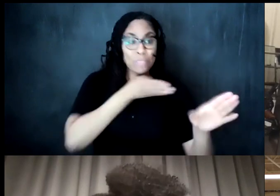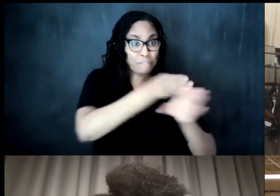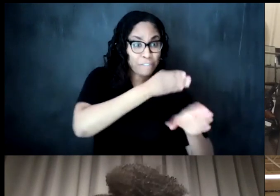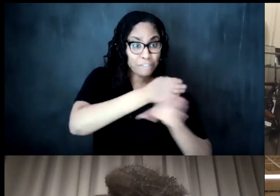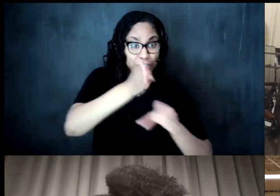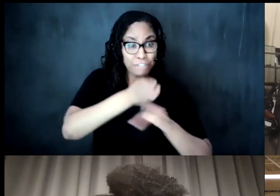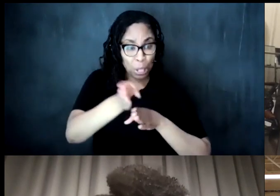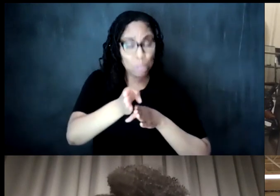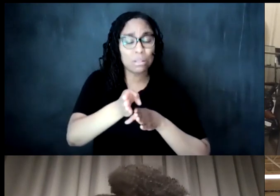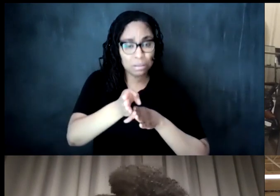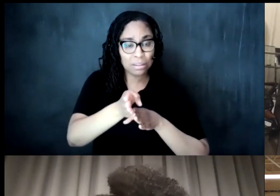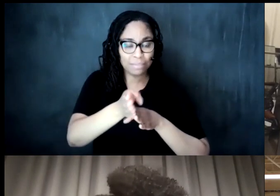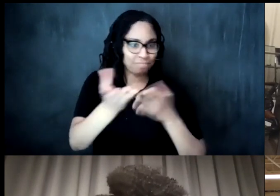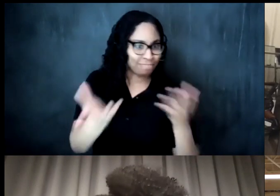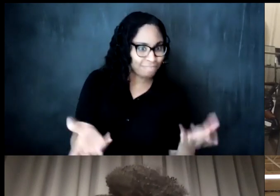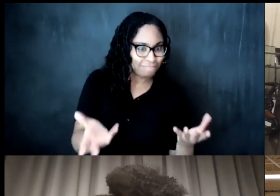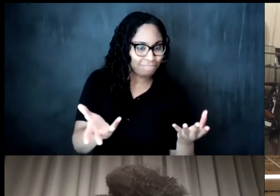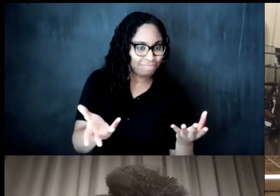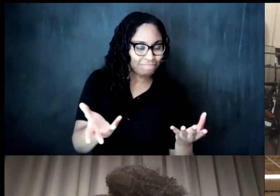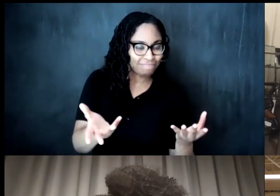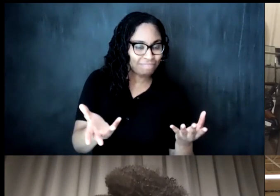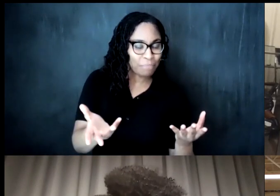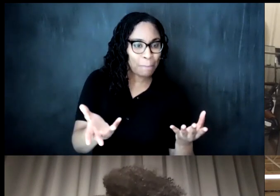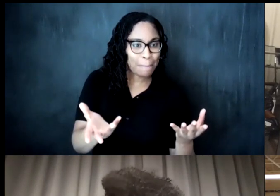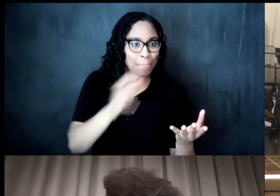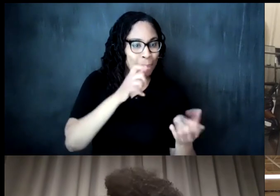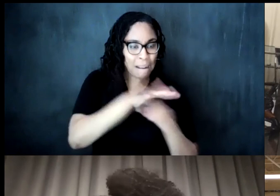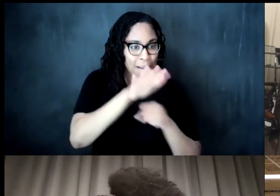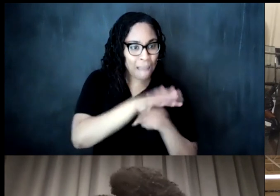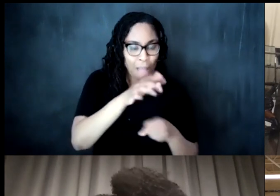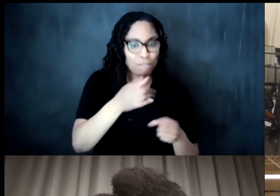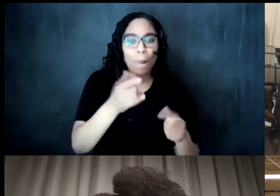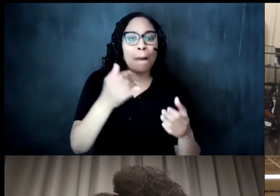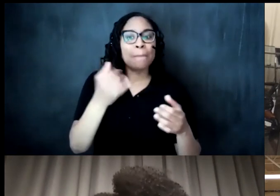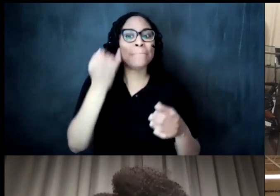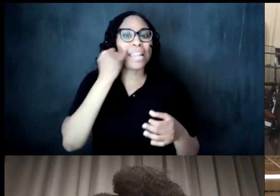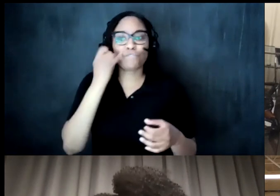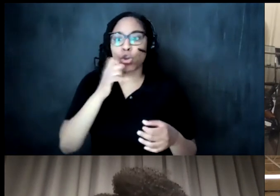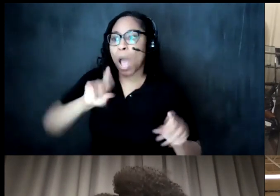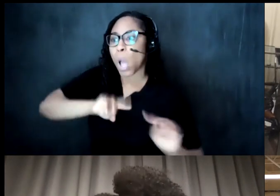uh if at the same time you're you're not going in into the the places where folks are you know